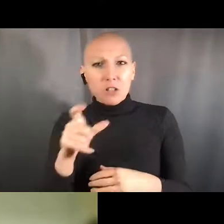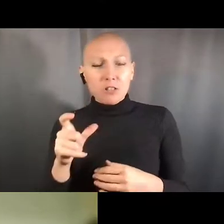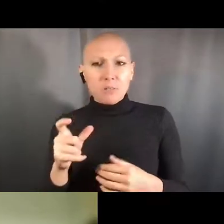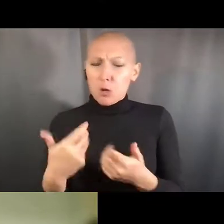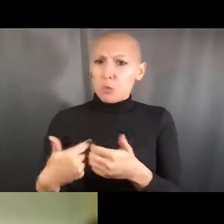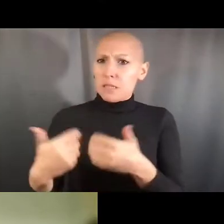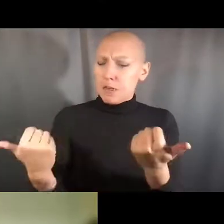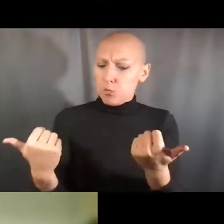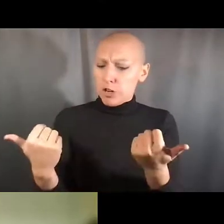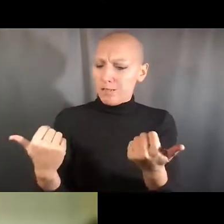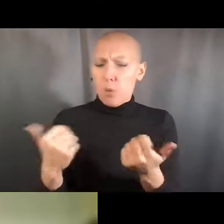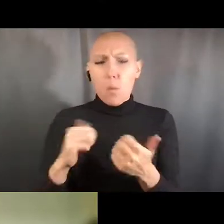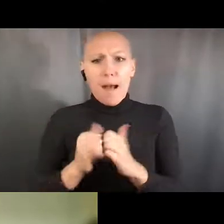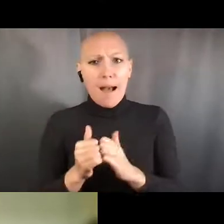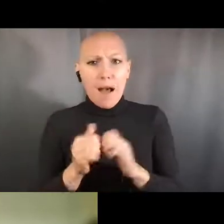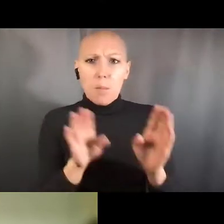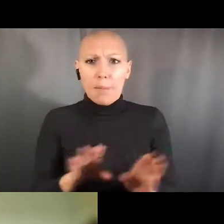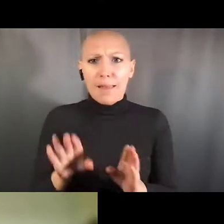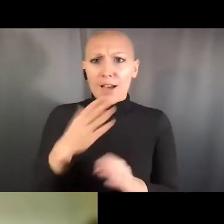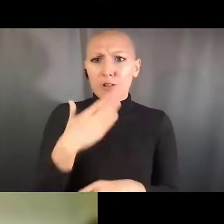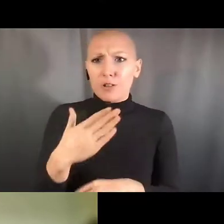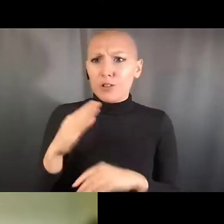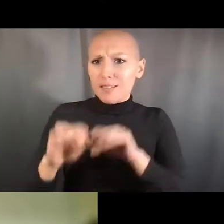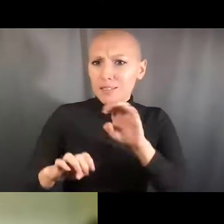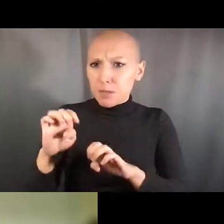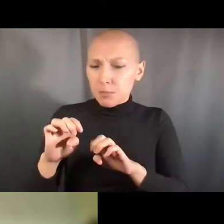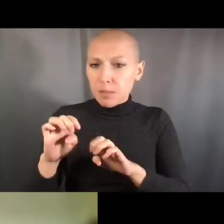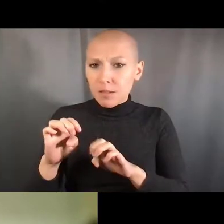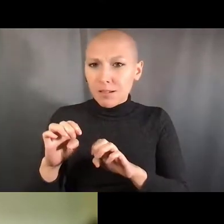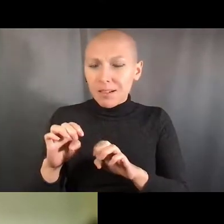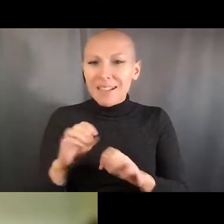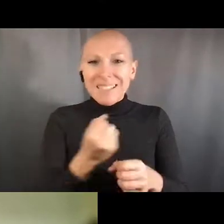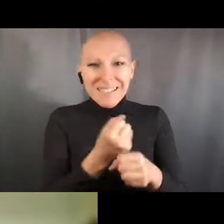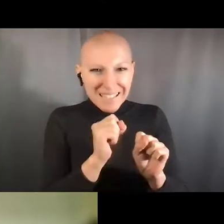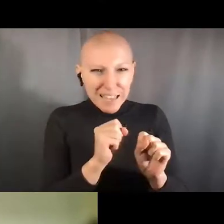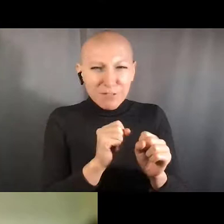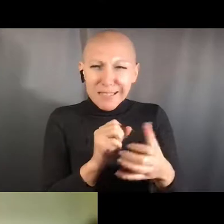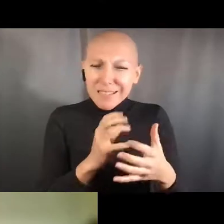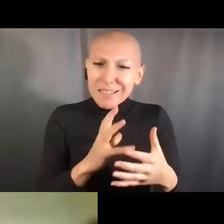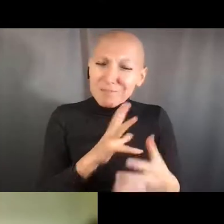in any way the safety and security in the labs that NIH funds?